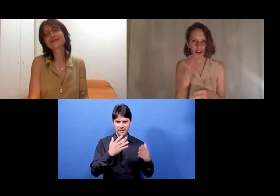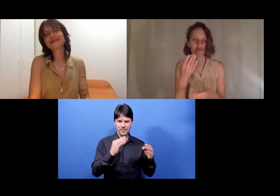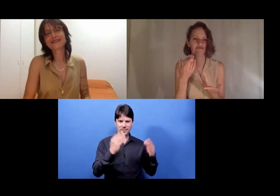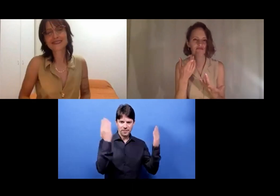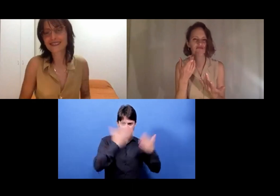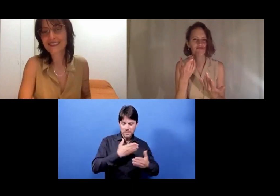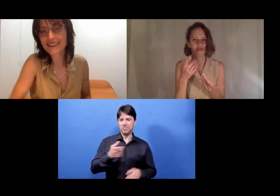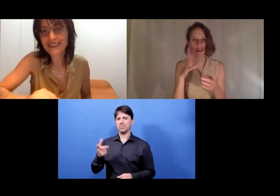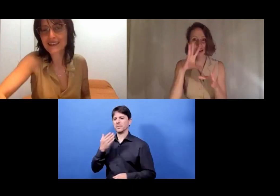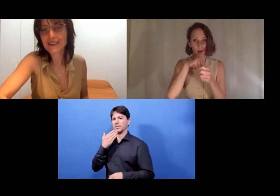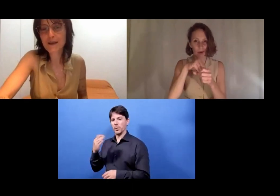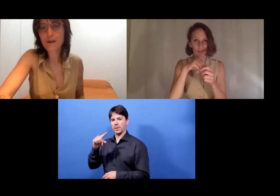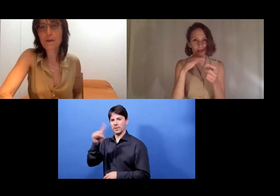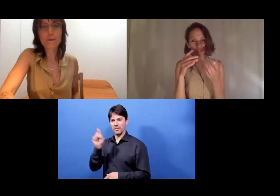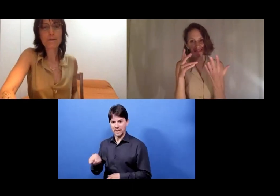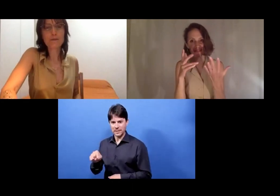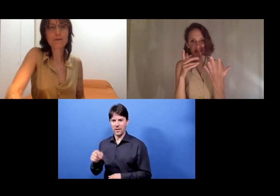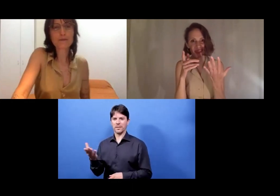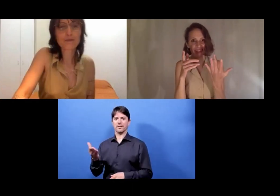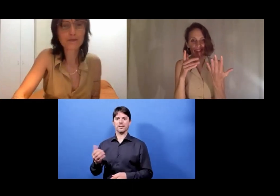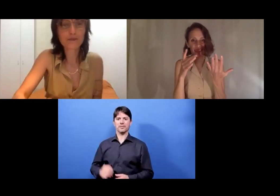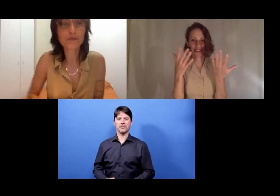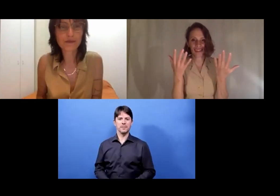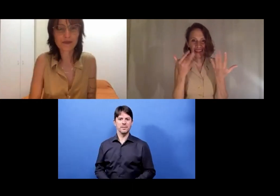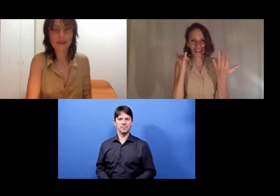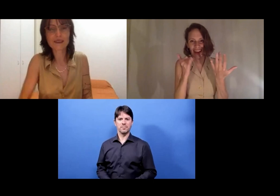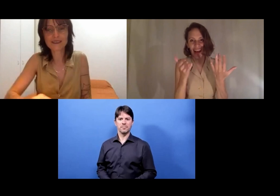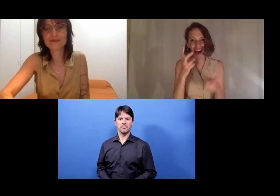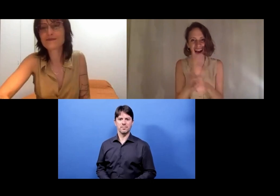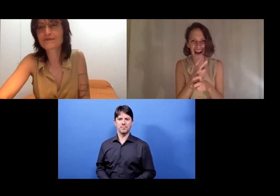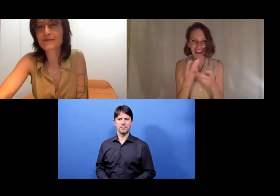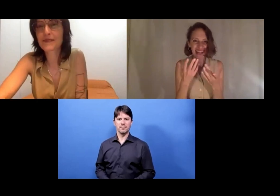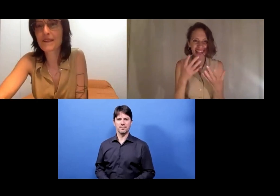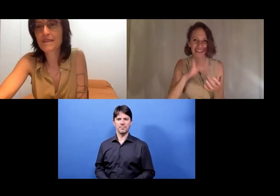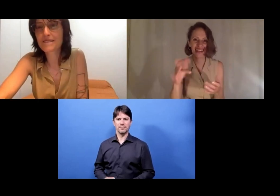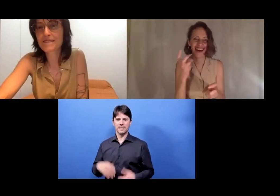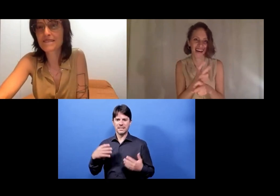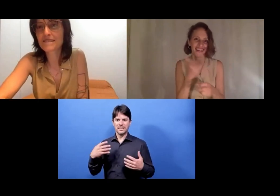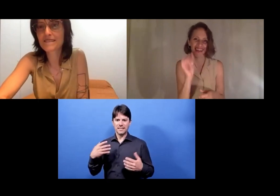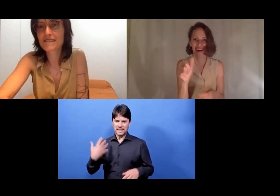All that remains for me to say is: Have a good evening.